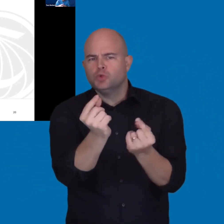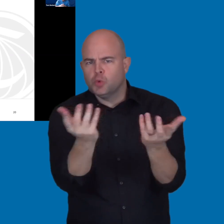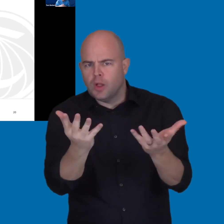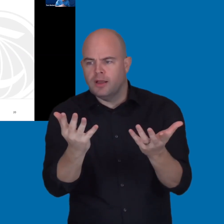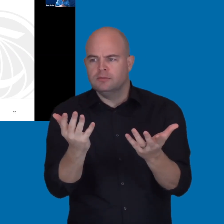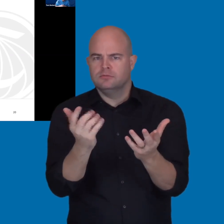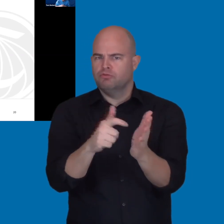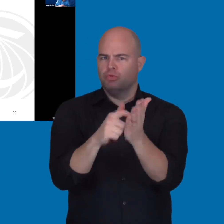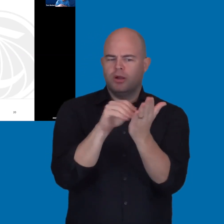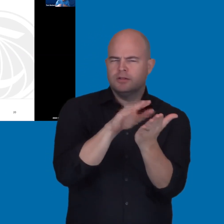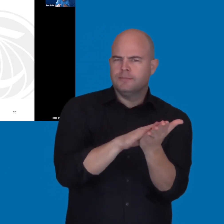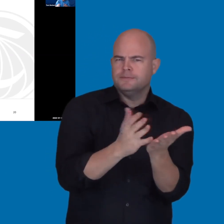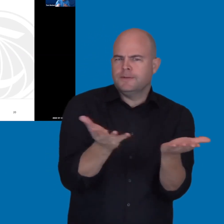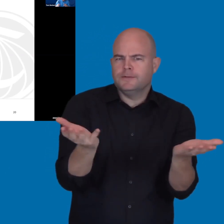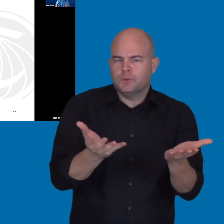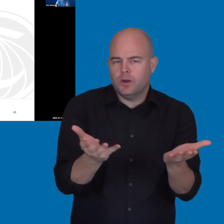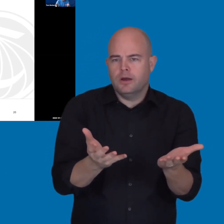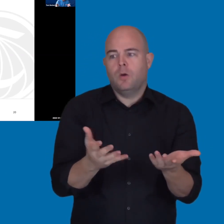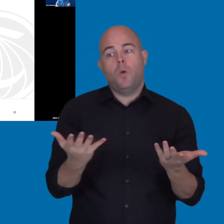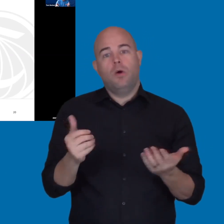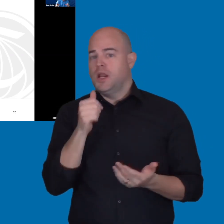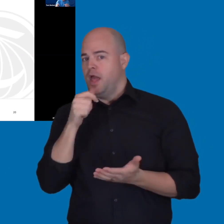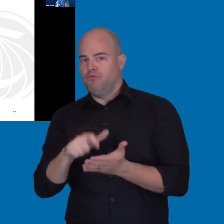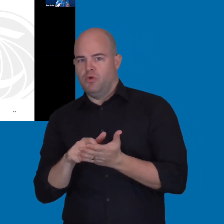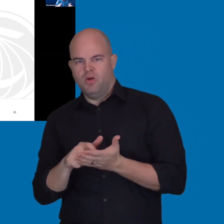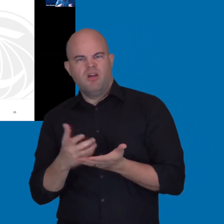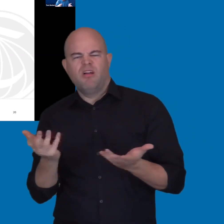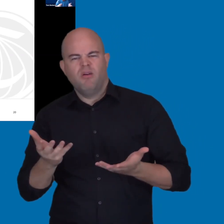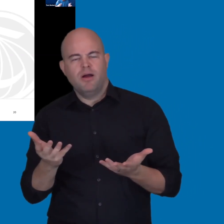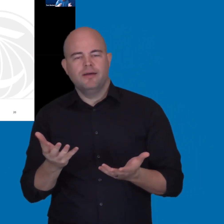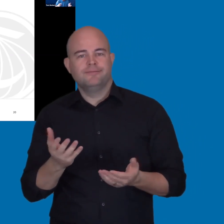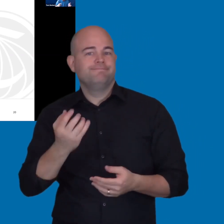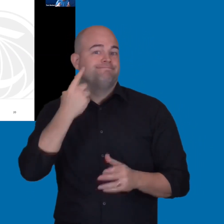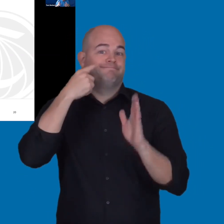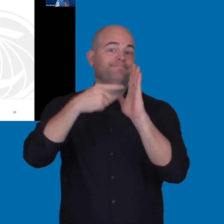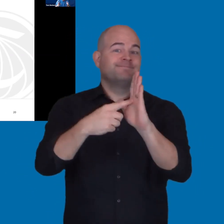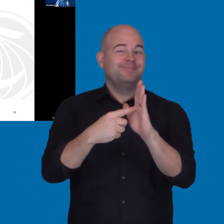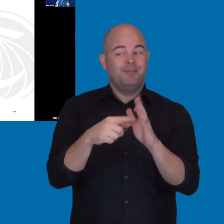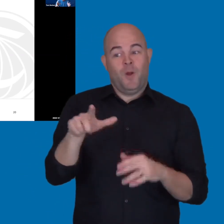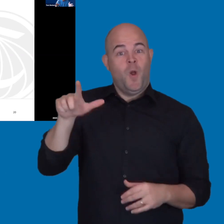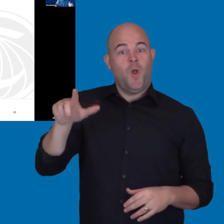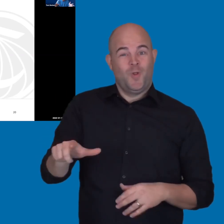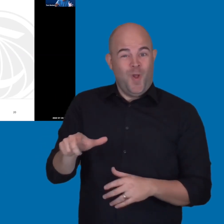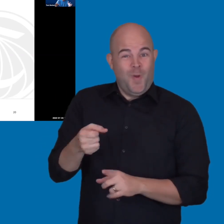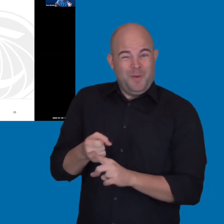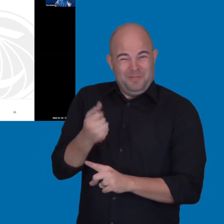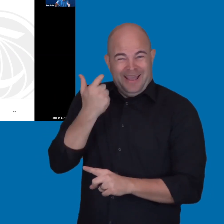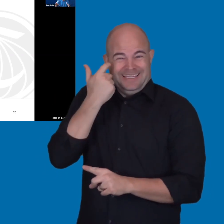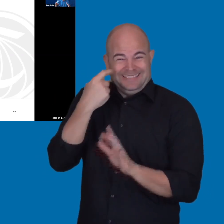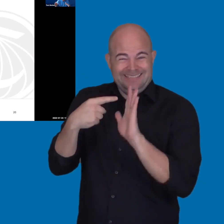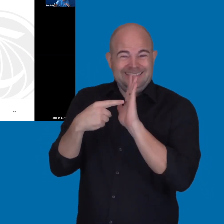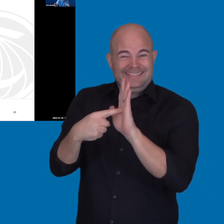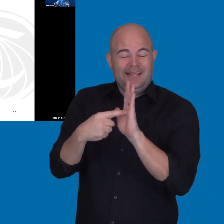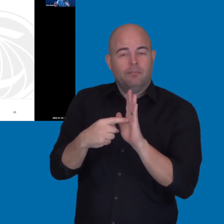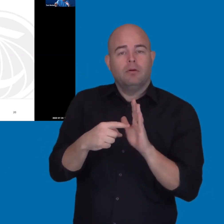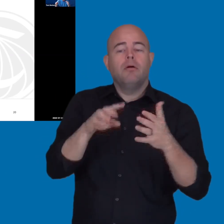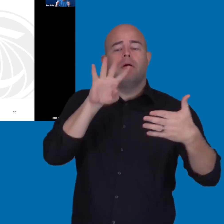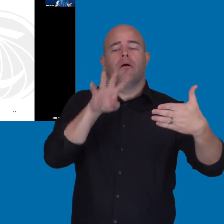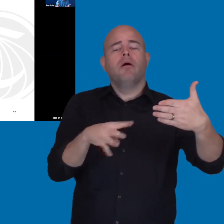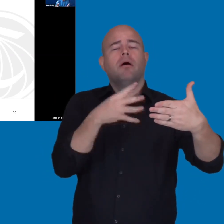So, for example that I used, if you had the low impact, probably what you would have in your impact matrix is you would try